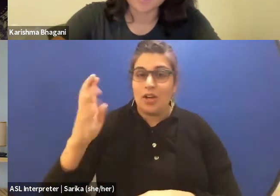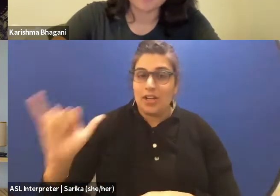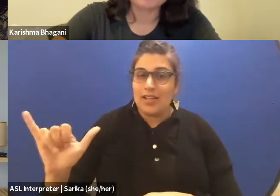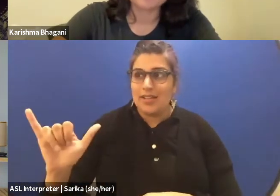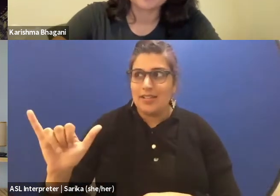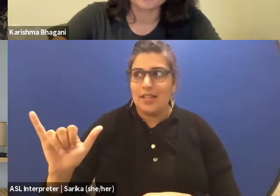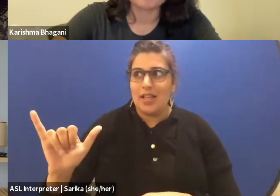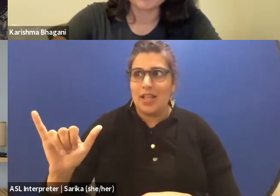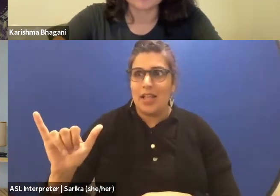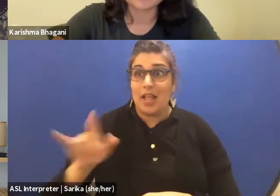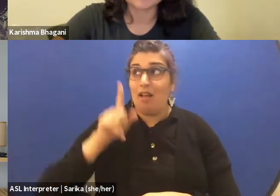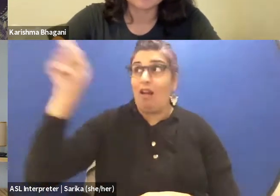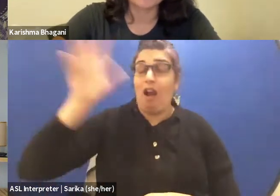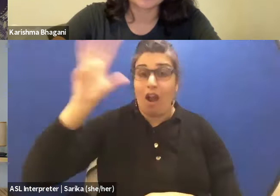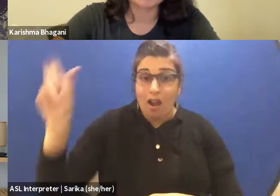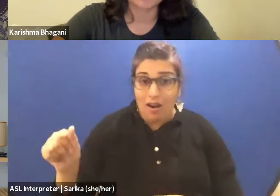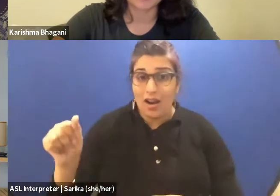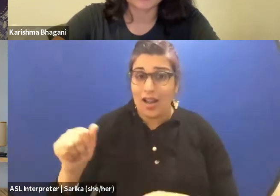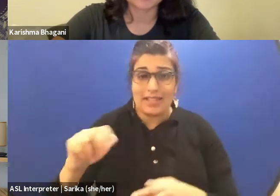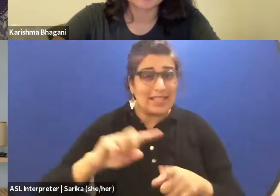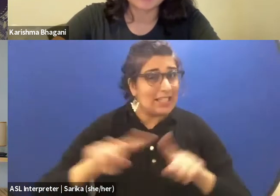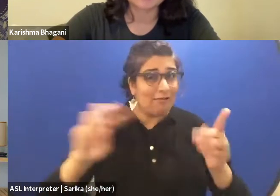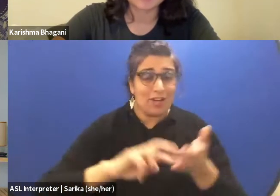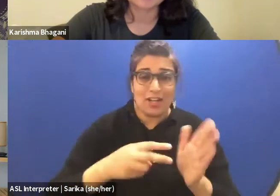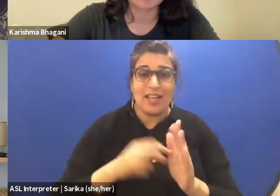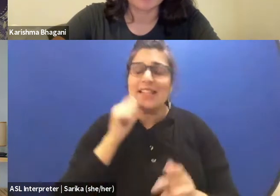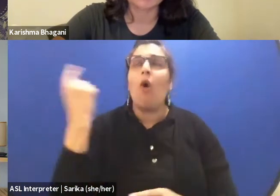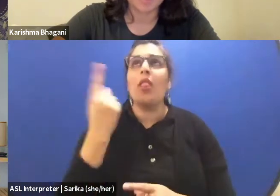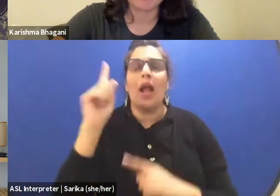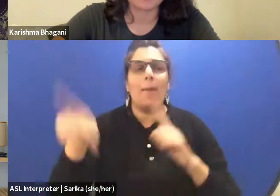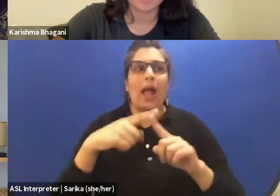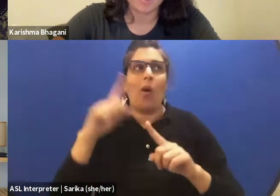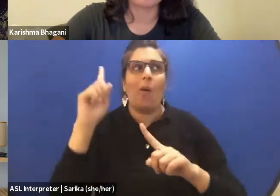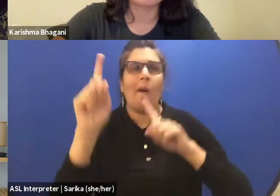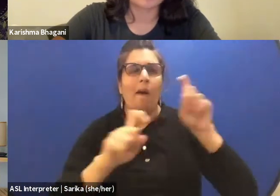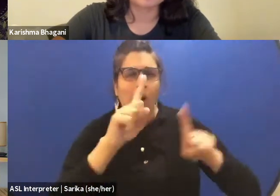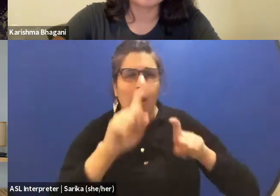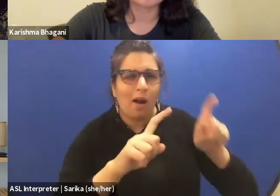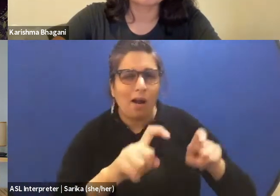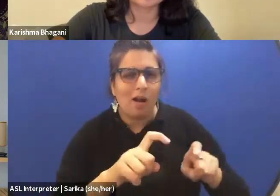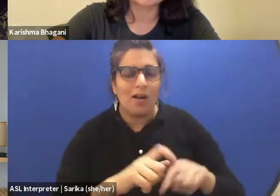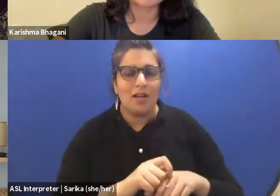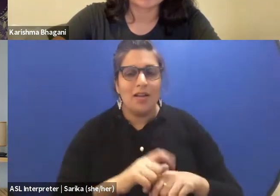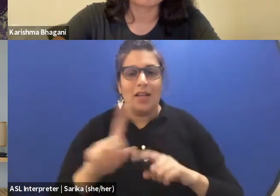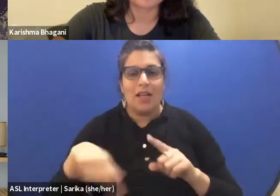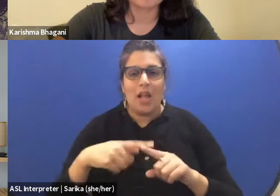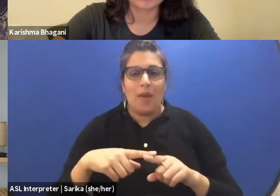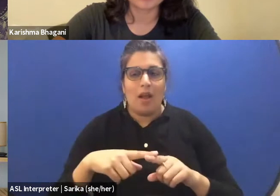back home, because it's not just about the questions we ask, it's about reassessing our framework